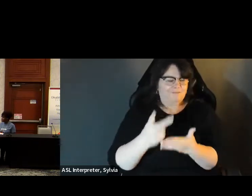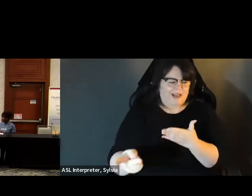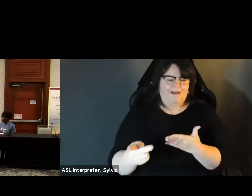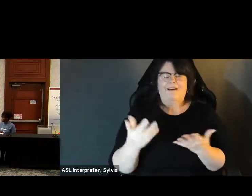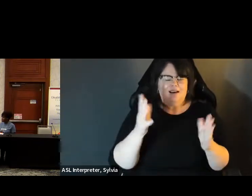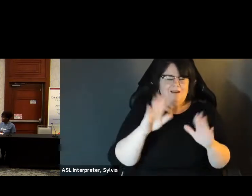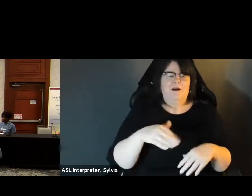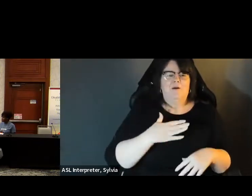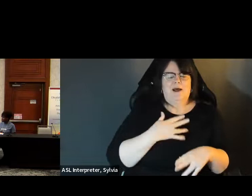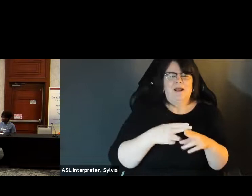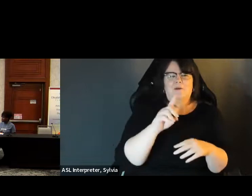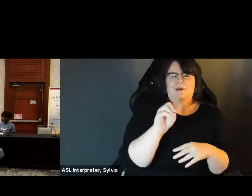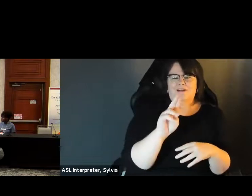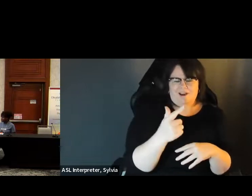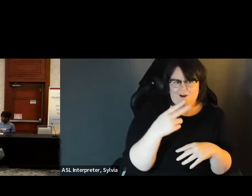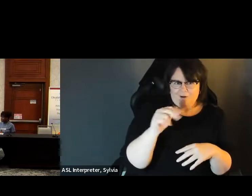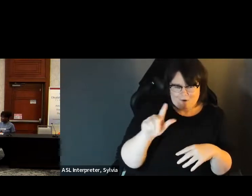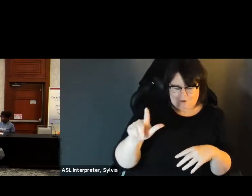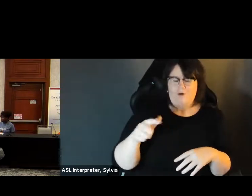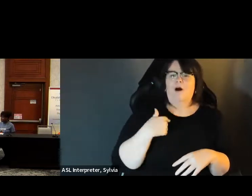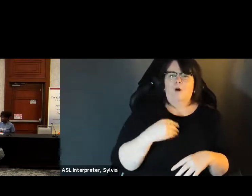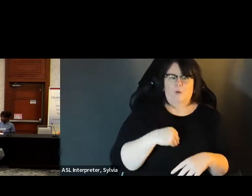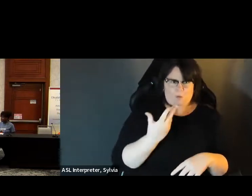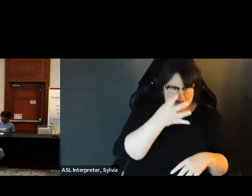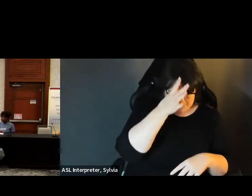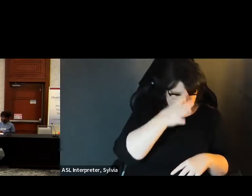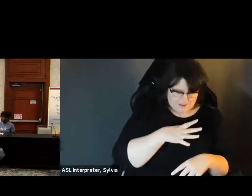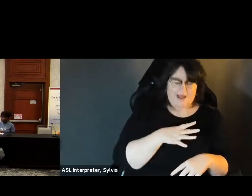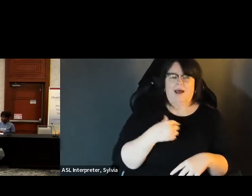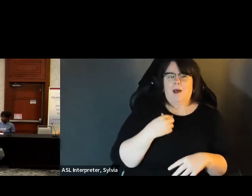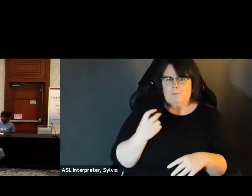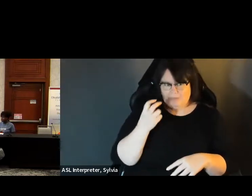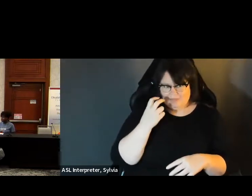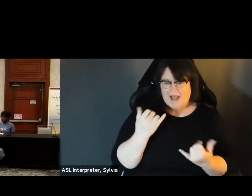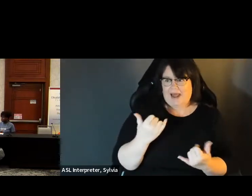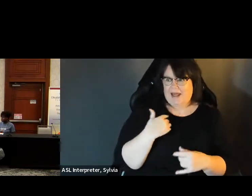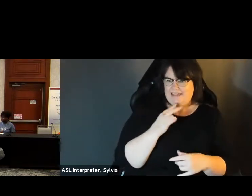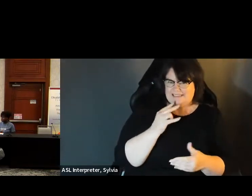I'm a white male. I am blind, I'm age 74 soon to be 75.